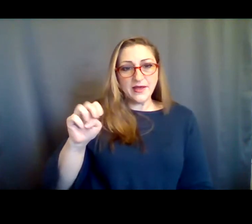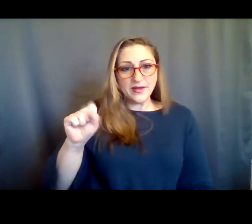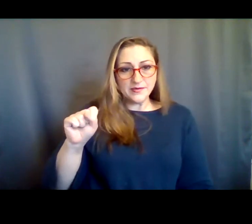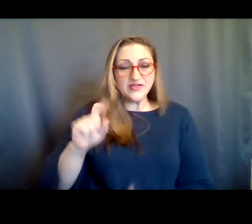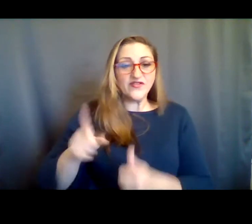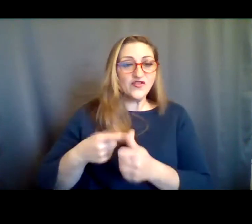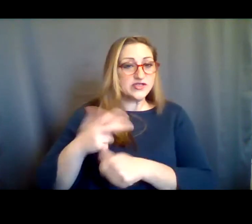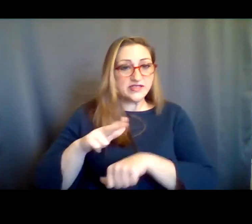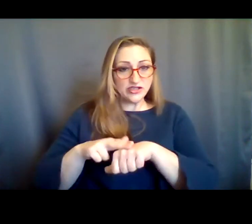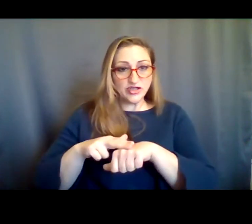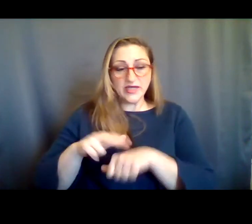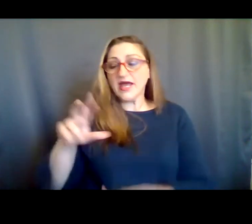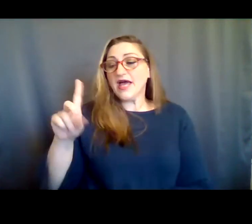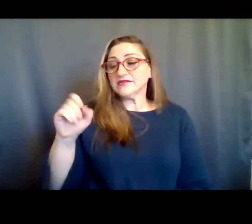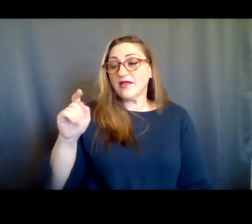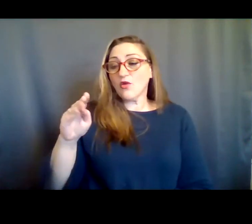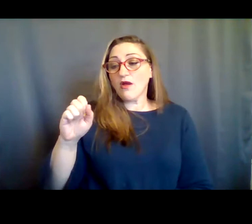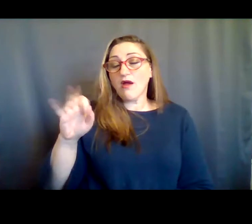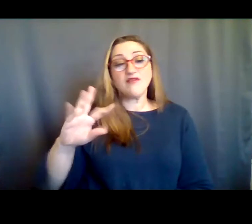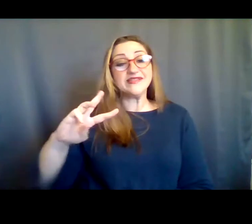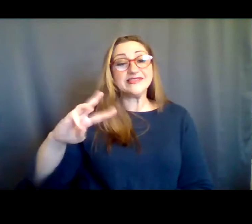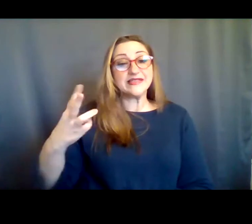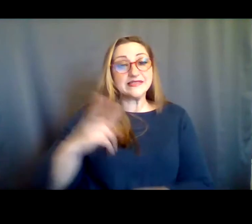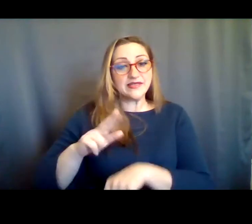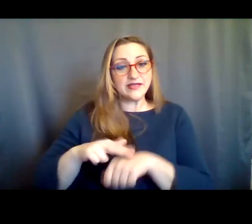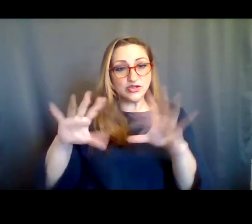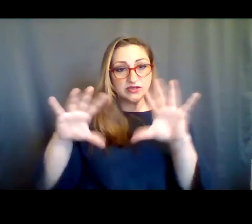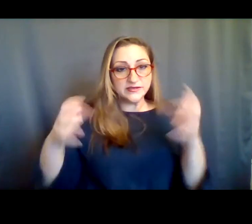Delaware of Six Nations.